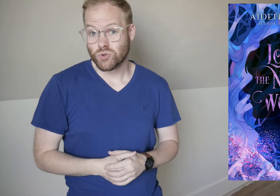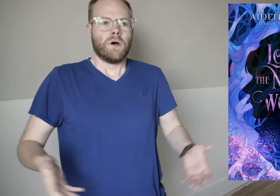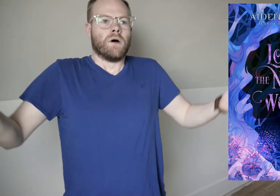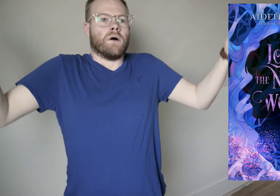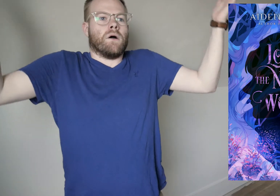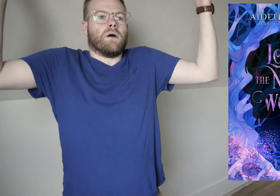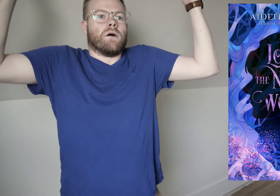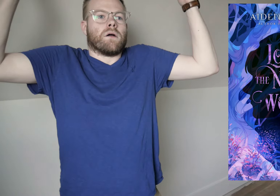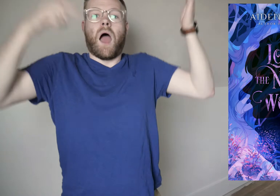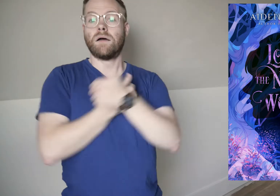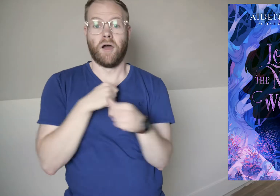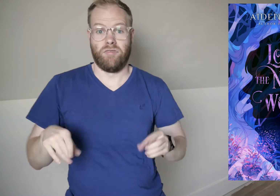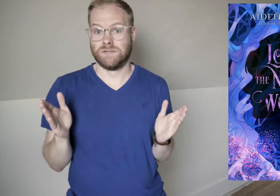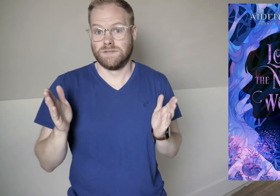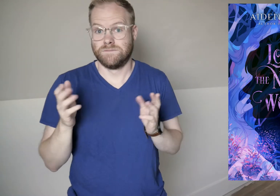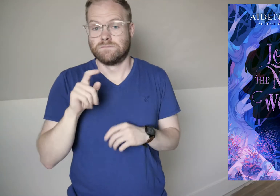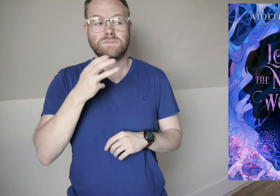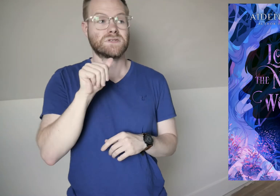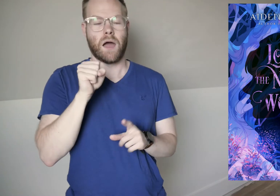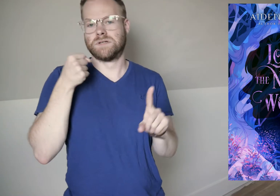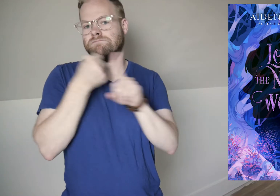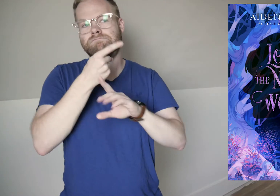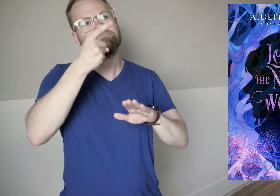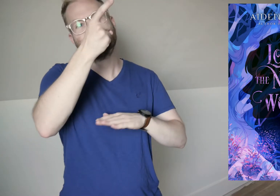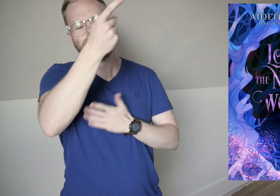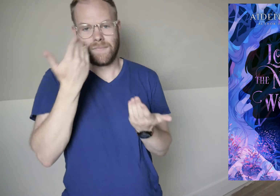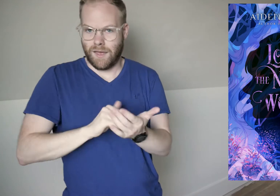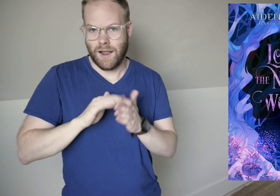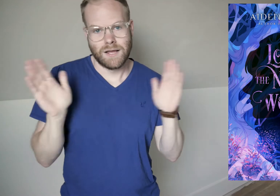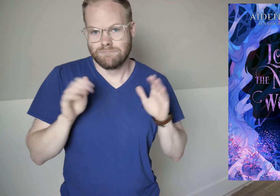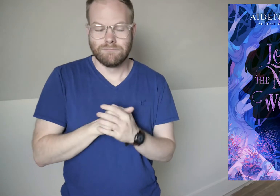*takes a deep breath* I LOVED THIS. Thomas hit it out of the park again.